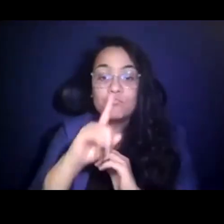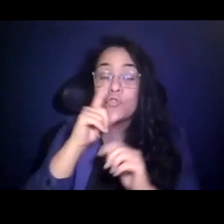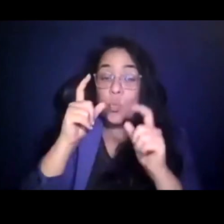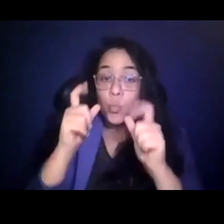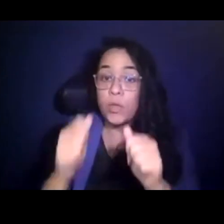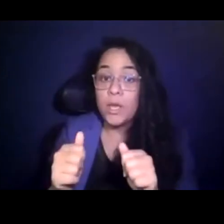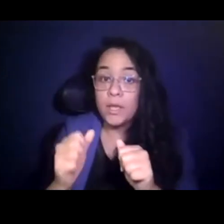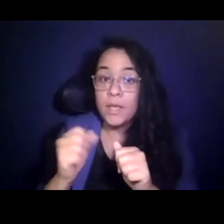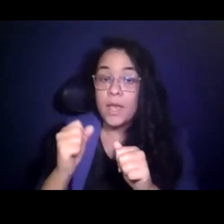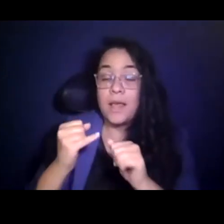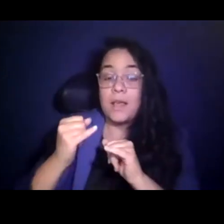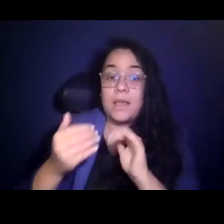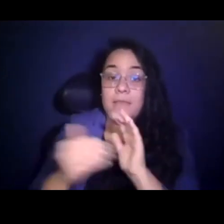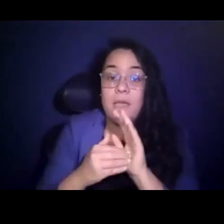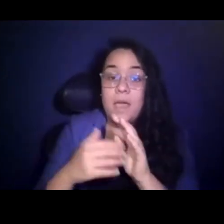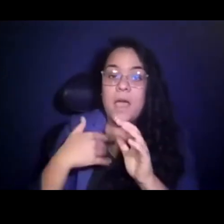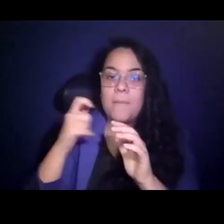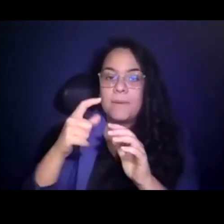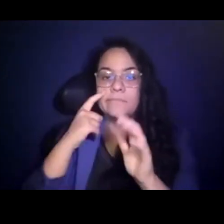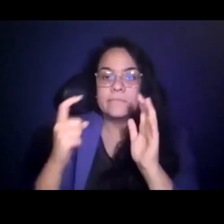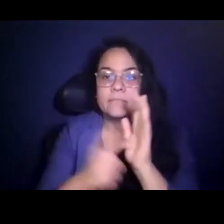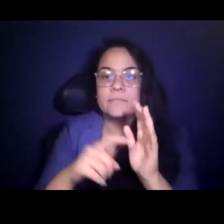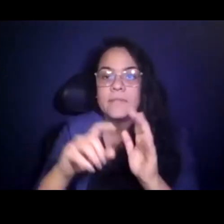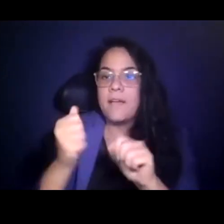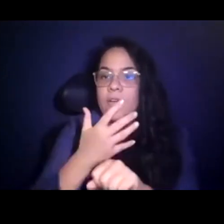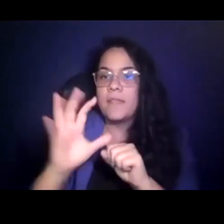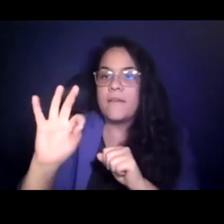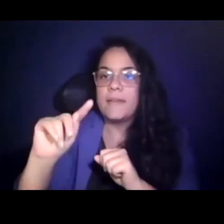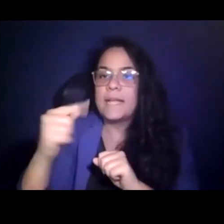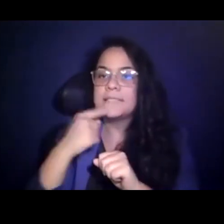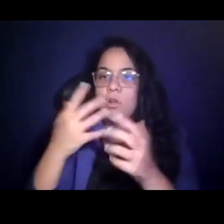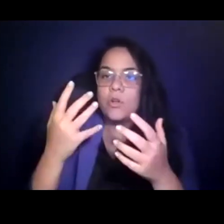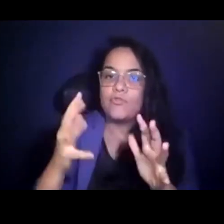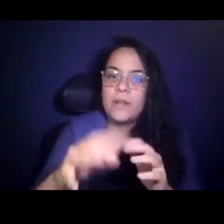15:23:49 Again, I have to acknowledge everything the FTA has done already to get us to this